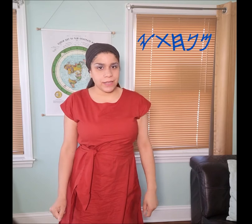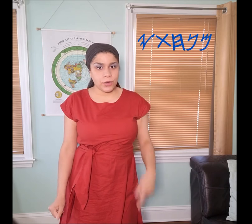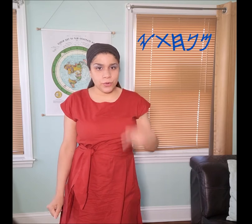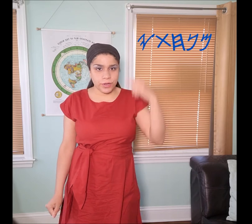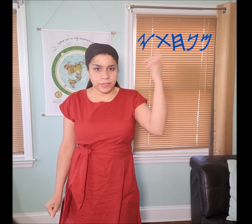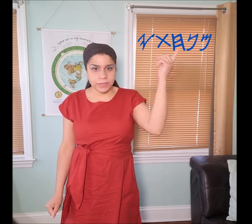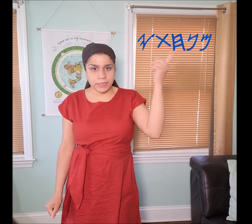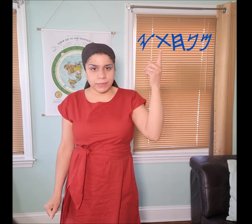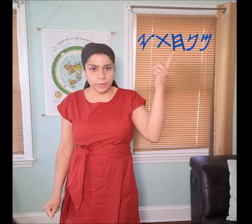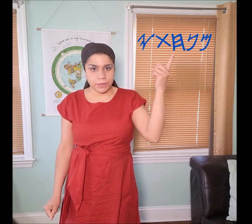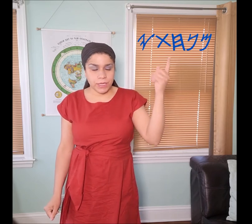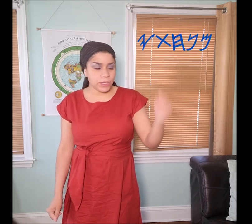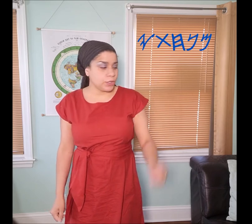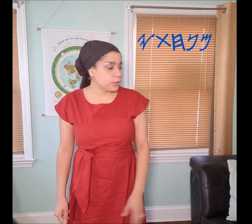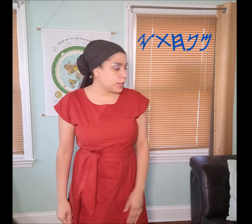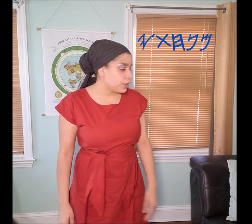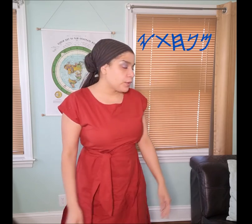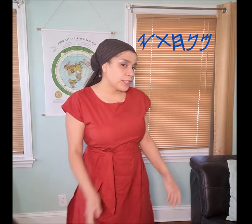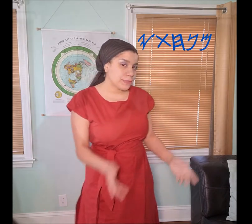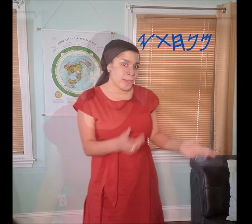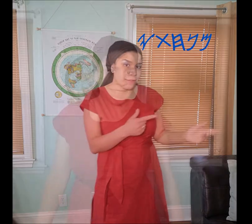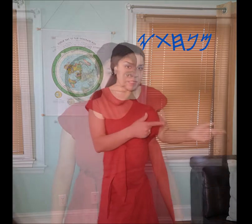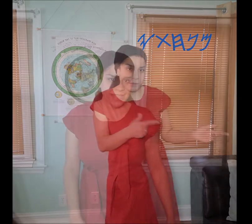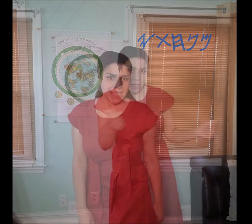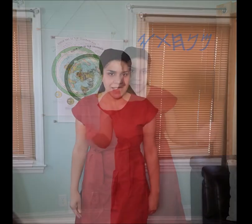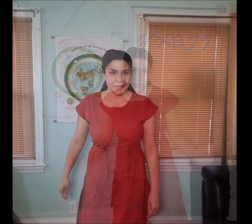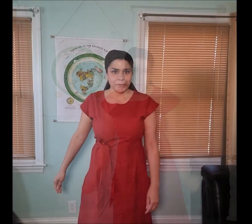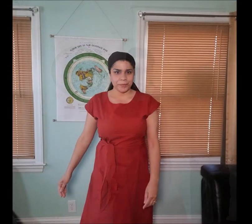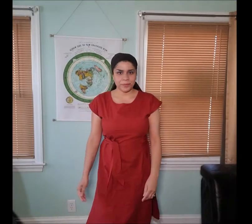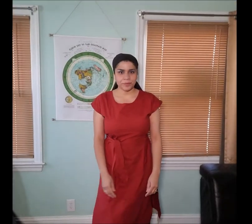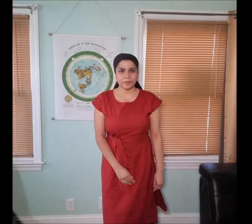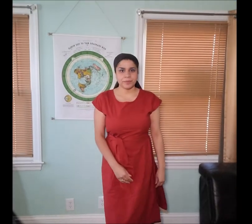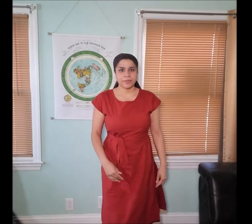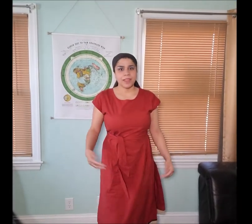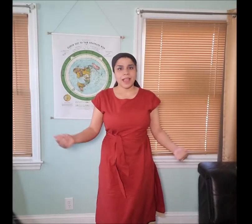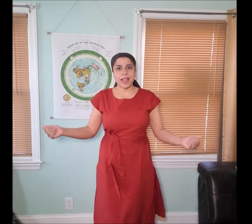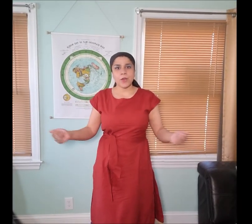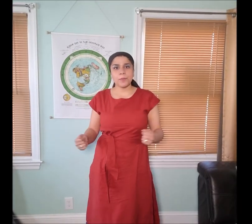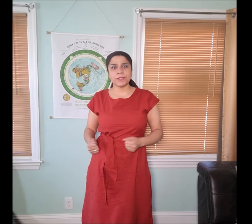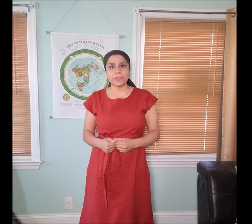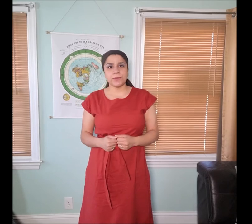according to these symbols, you can know this by reading my book. I hope you're still with